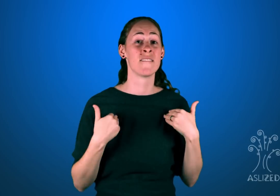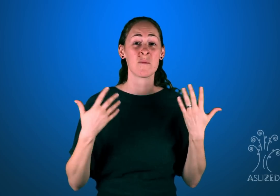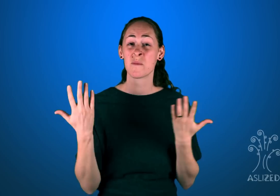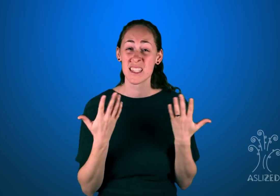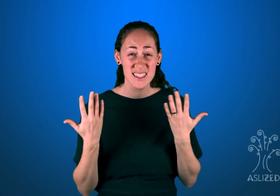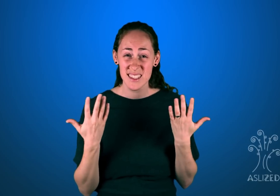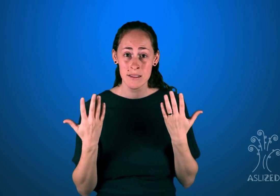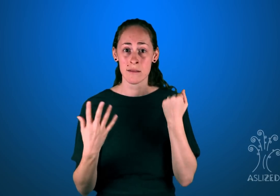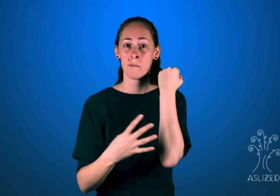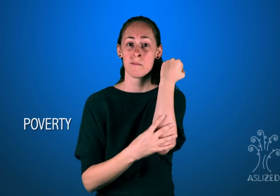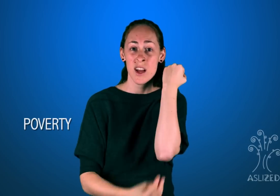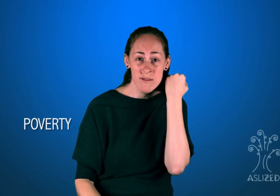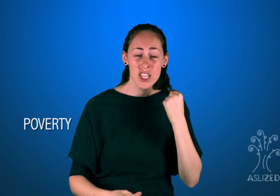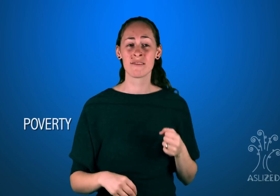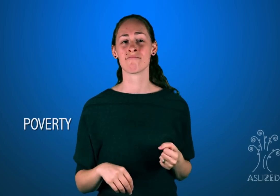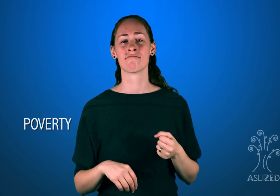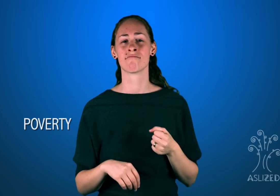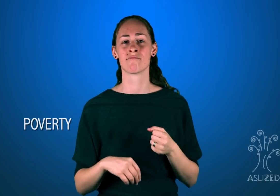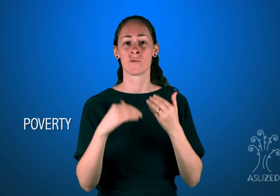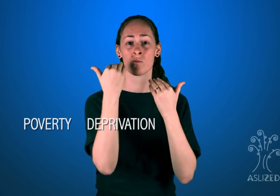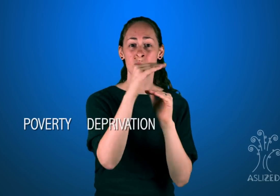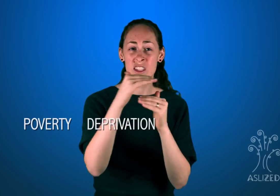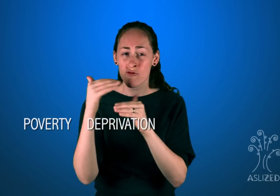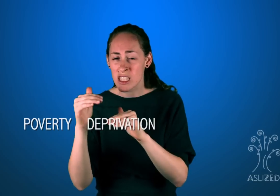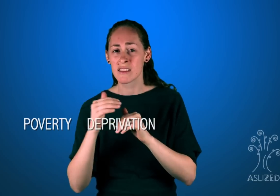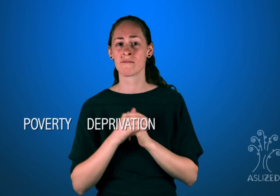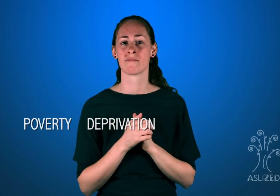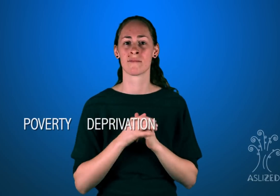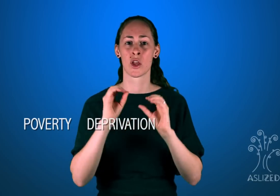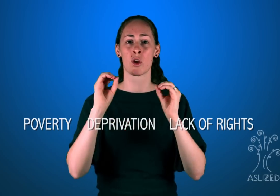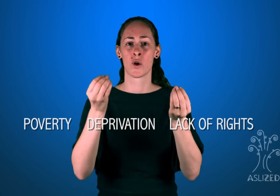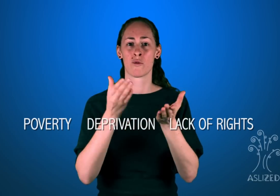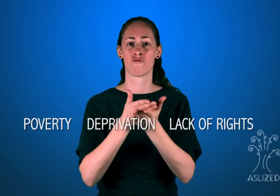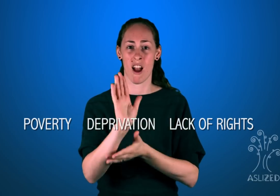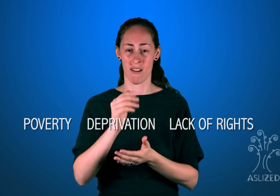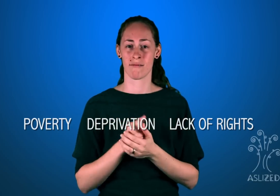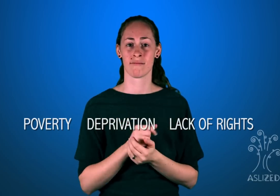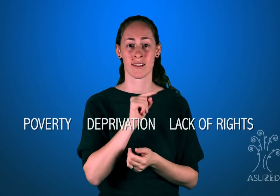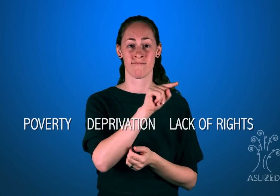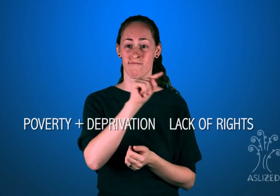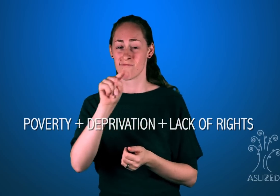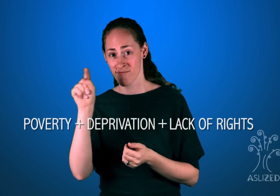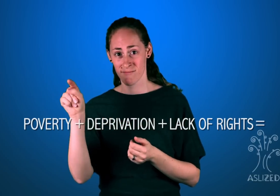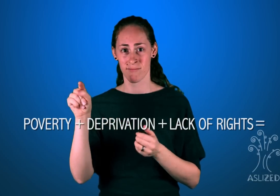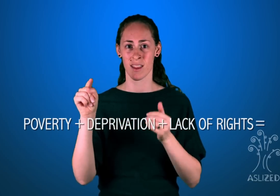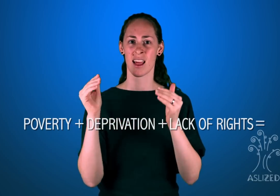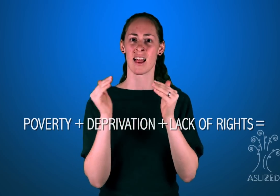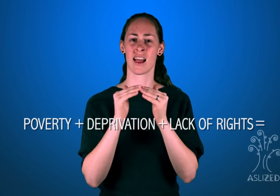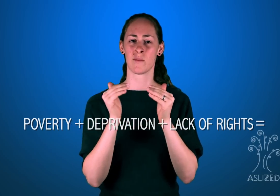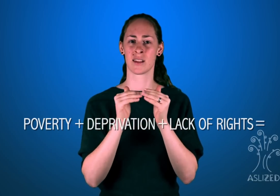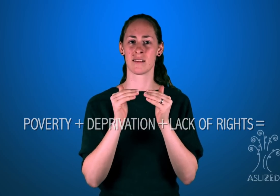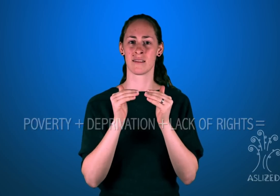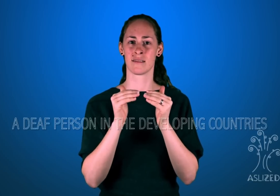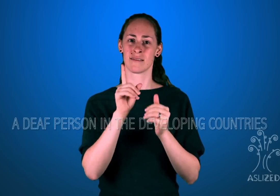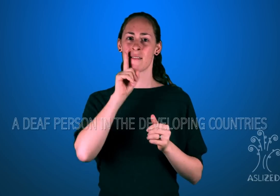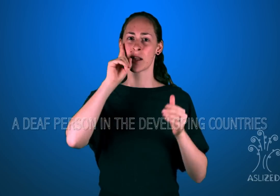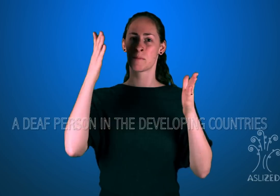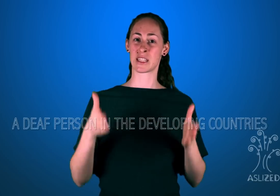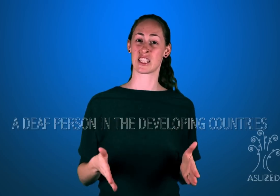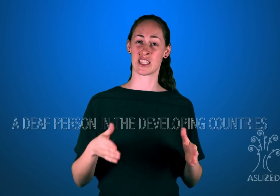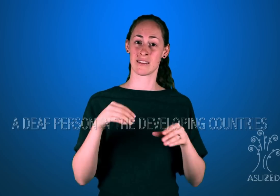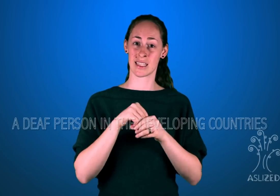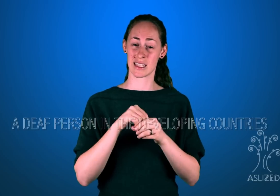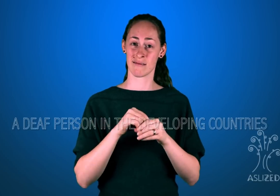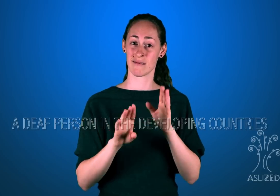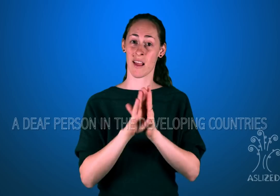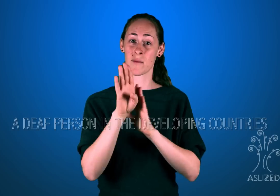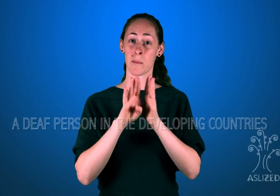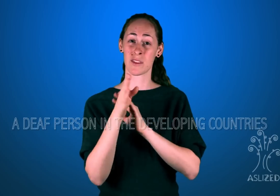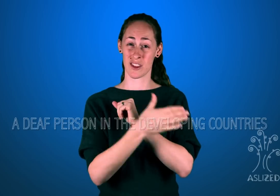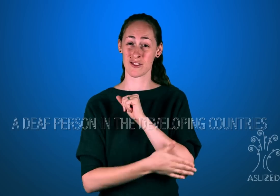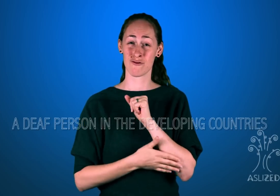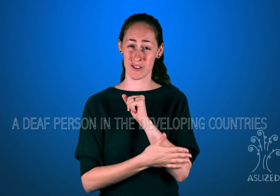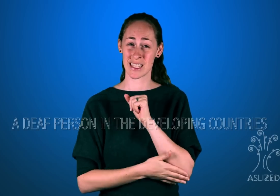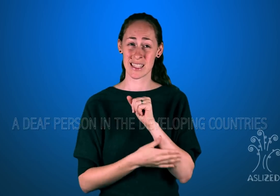Instead, what Deaf people in developing countries have is poverty, deprivation, and a lack of rights.